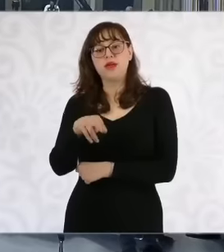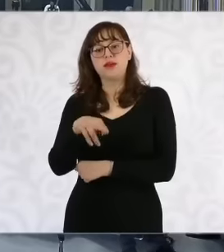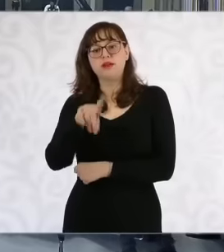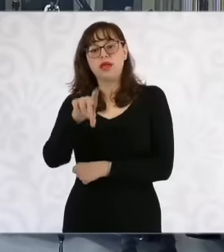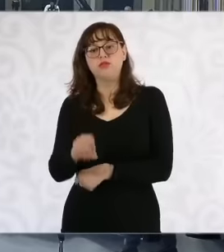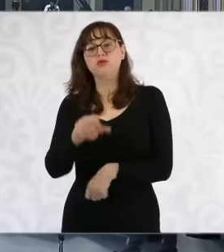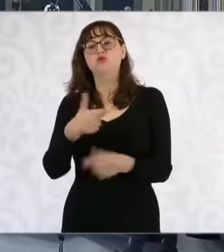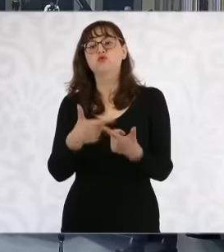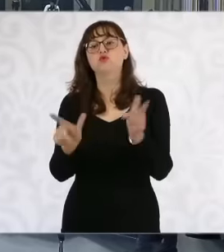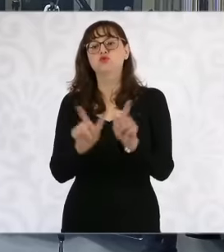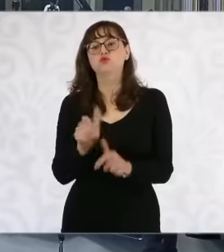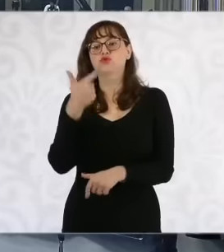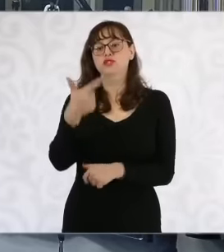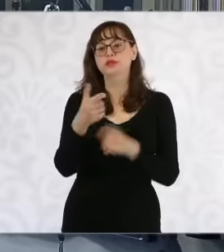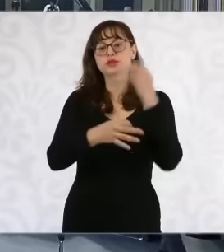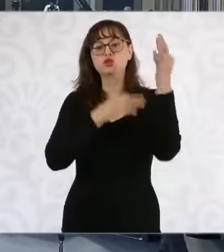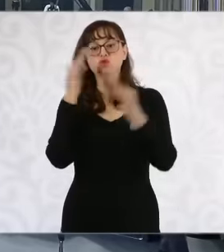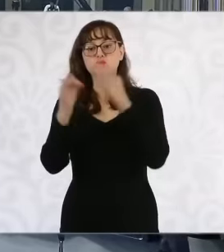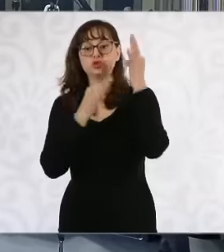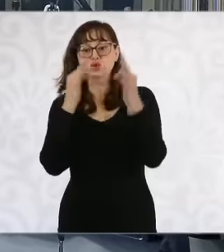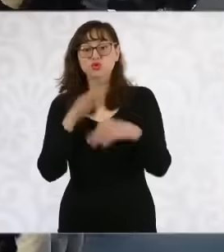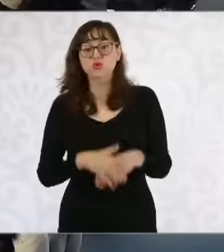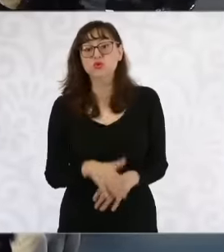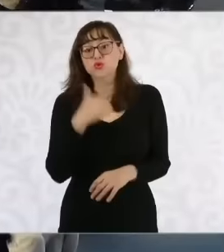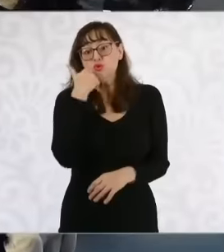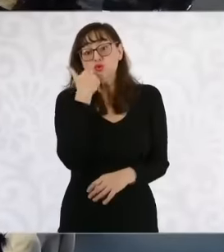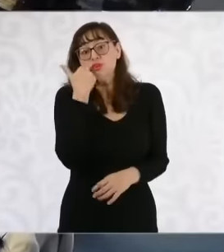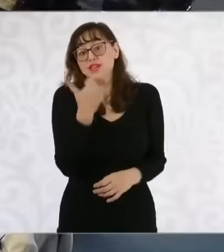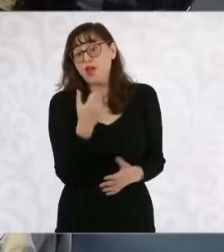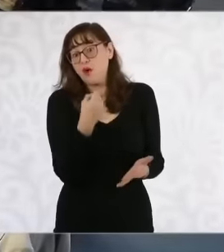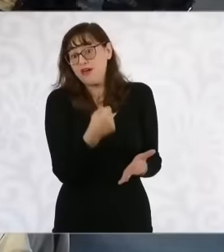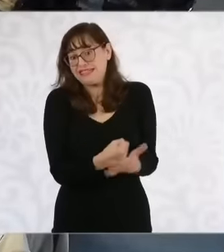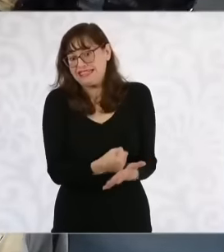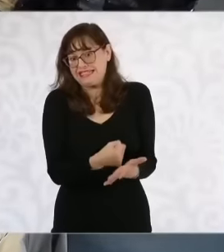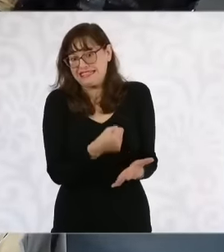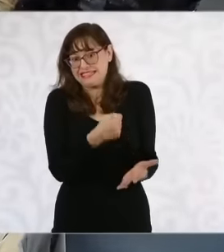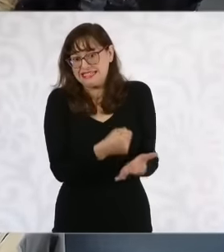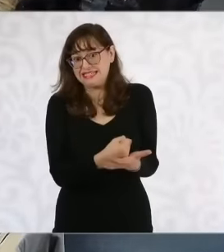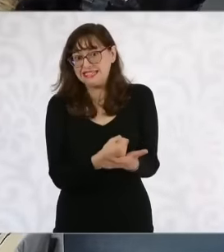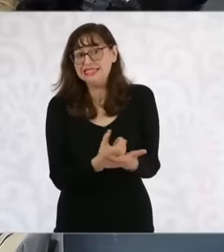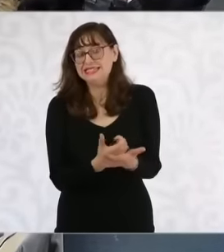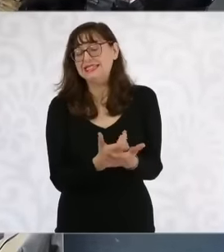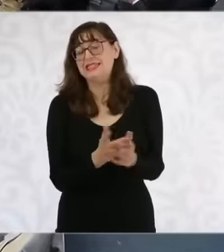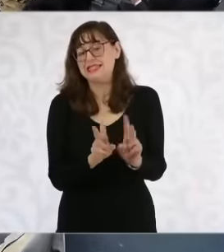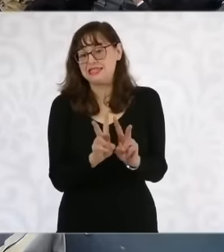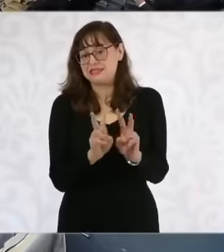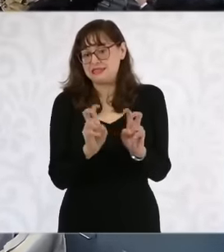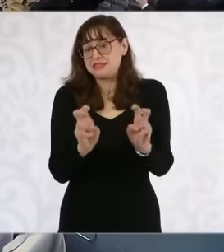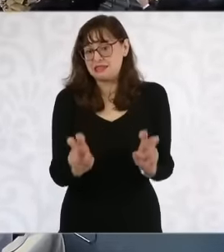thank you. I would like to insist a little on the context of the next Summit of the Republic. g20 in Brazil